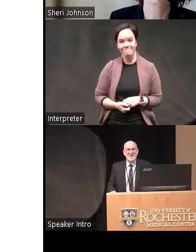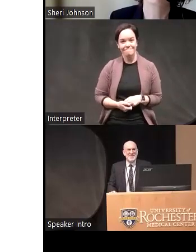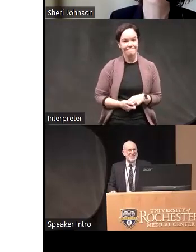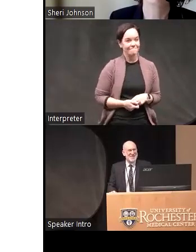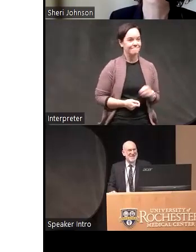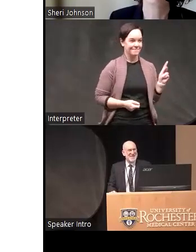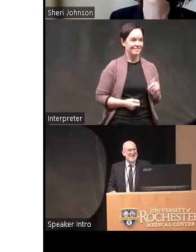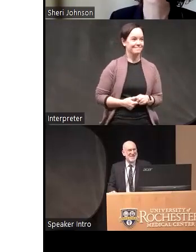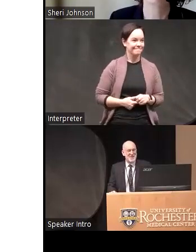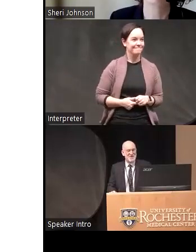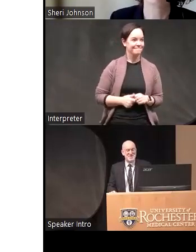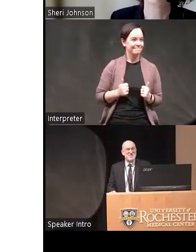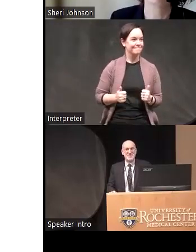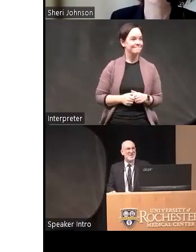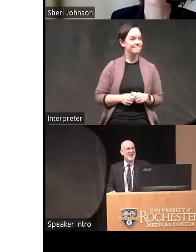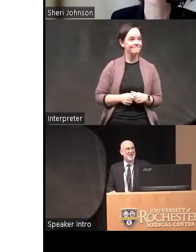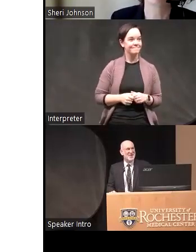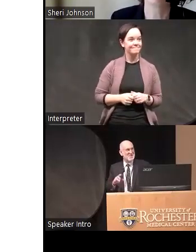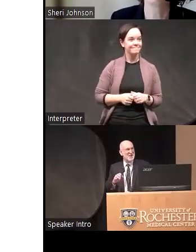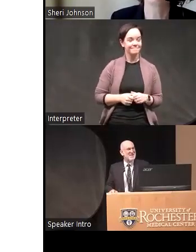okay that would be great okay Mike